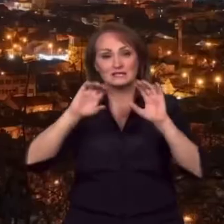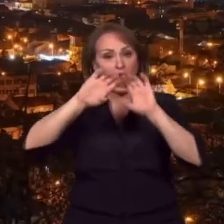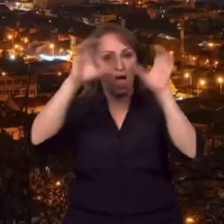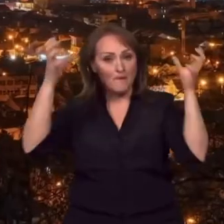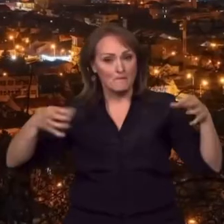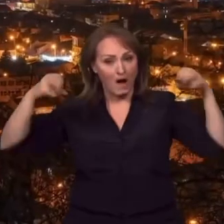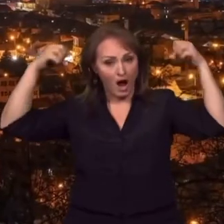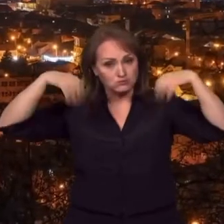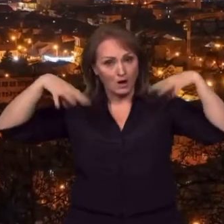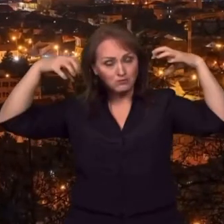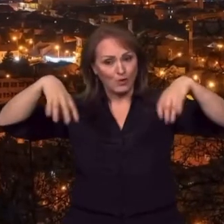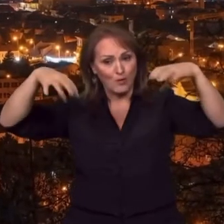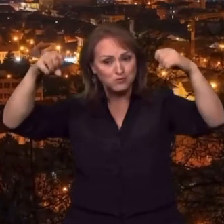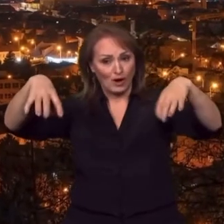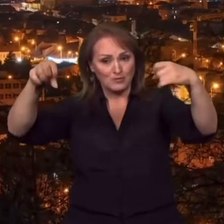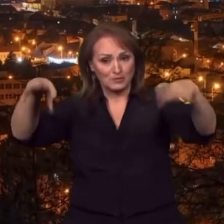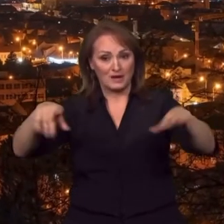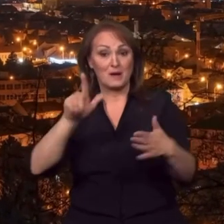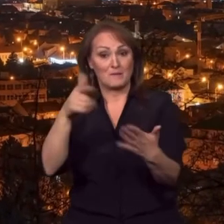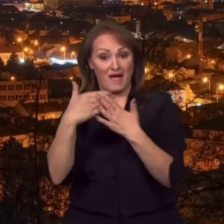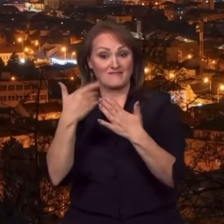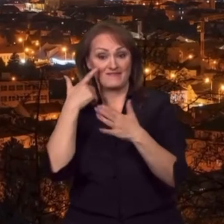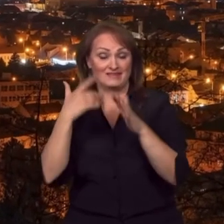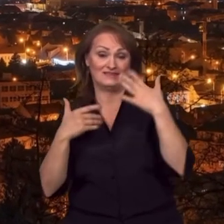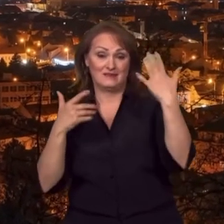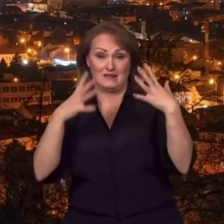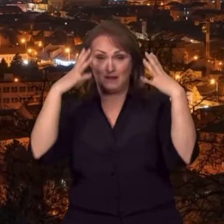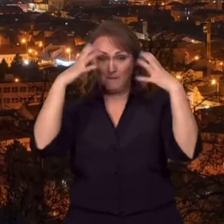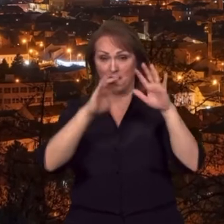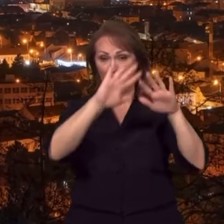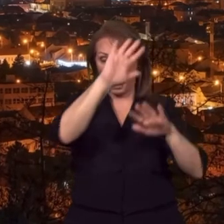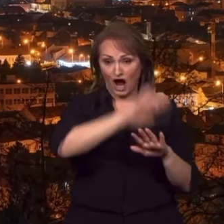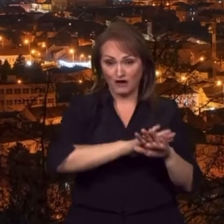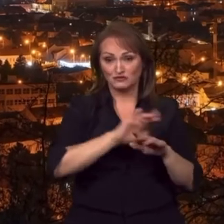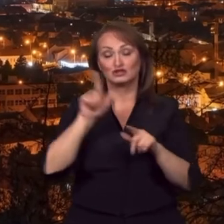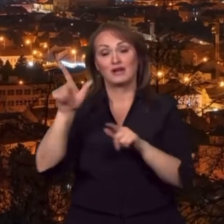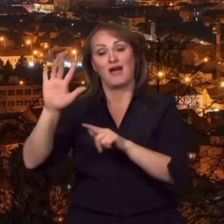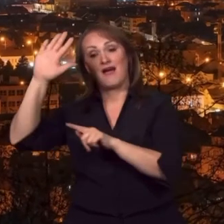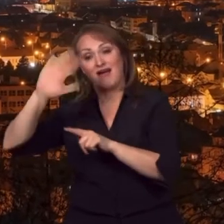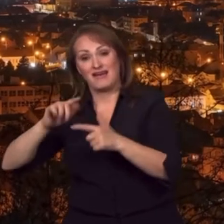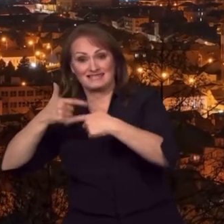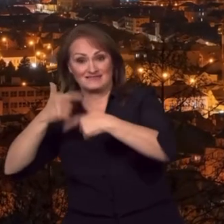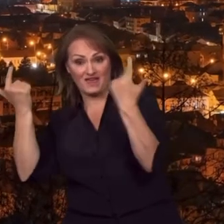The difference is also shown in this panorama: on the right during daylight, on the left after the lighting has gone out.